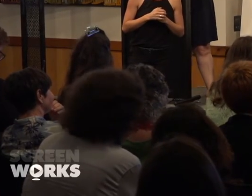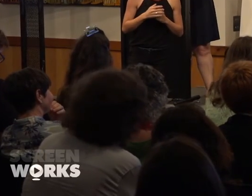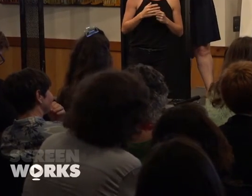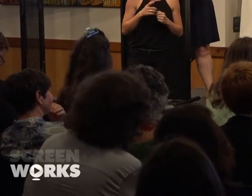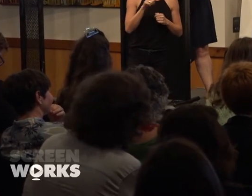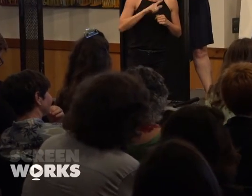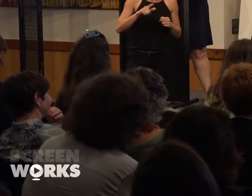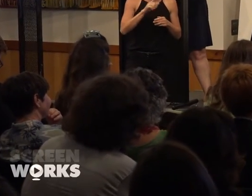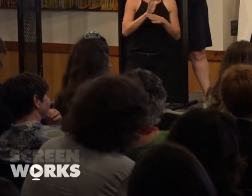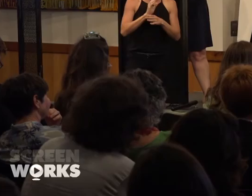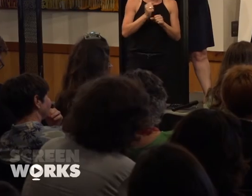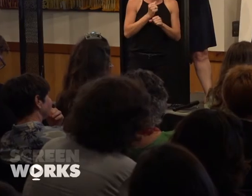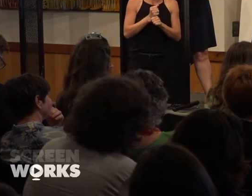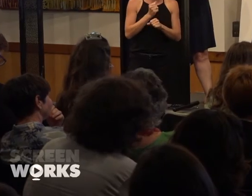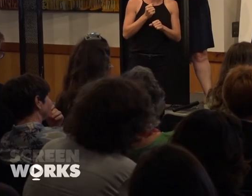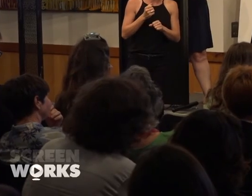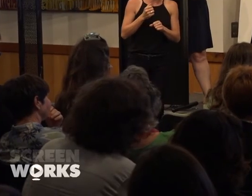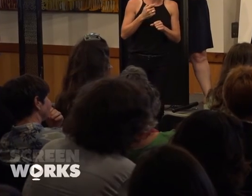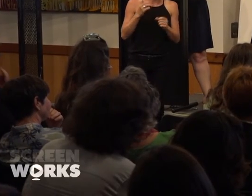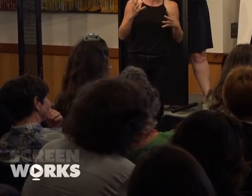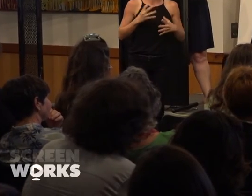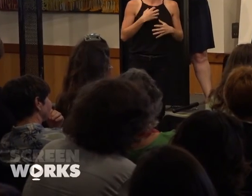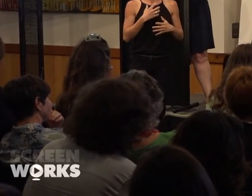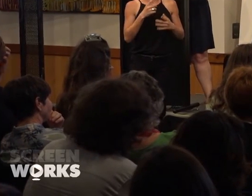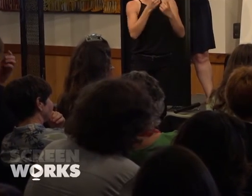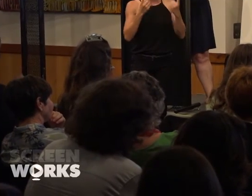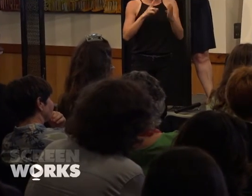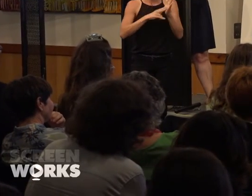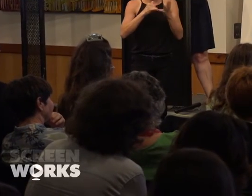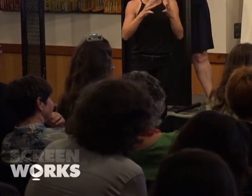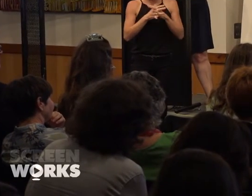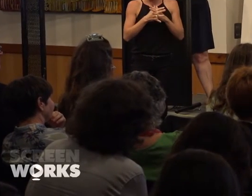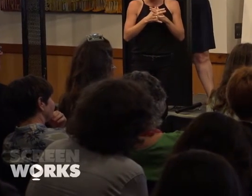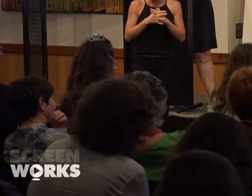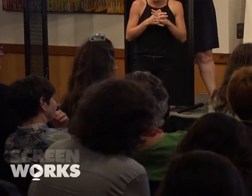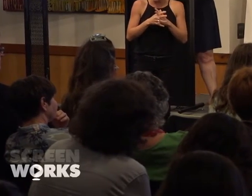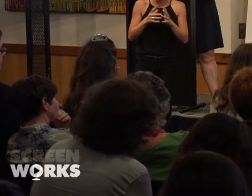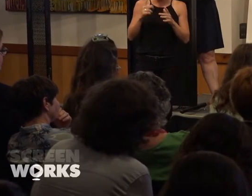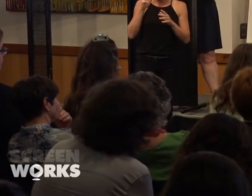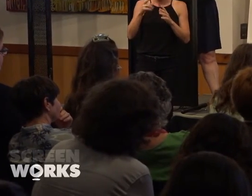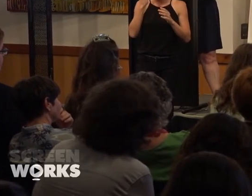I mean I'm local filmmaker and I was really impressed with Screen commitment to gender equality and I saw flash up on the screen